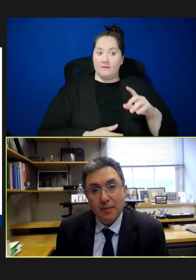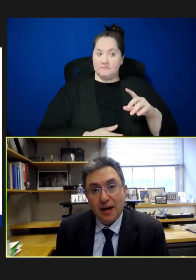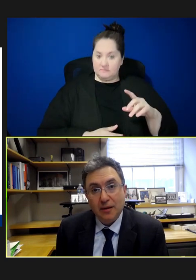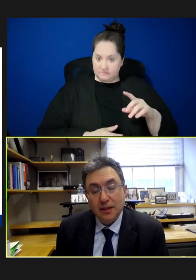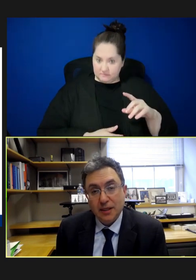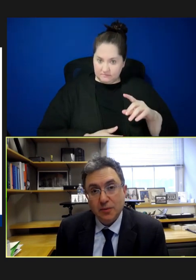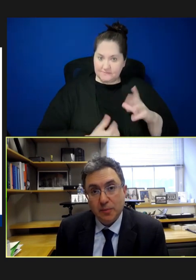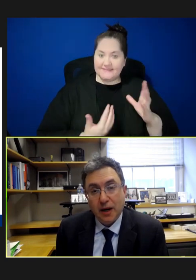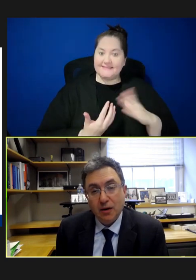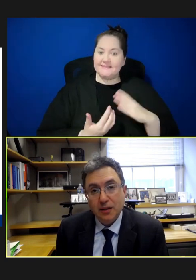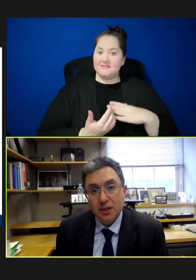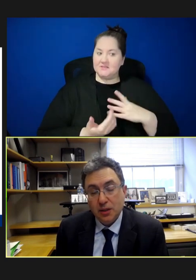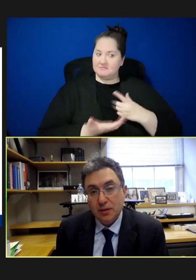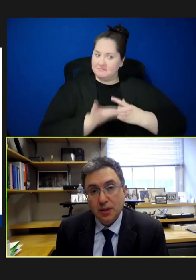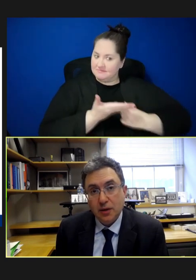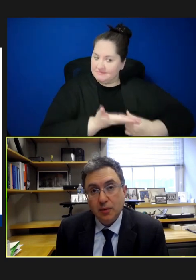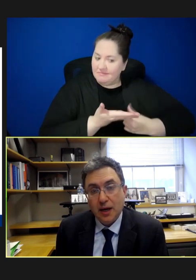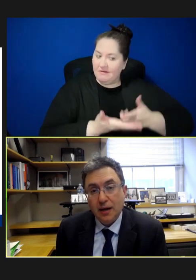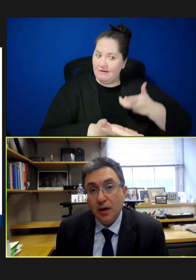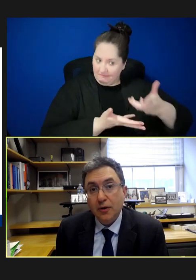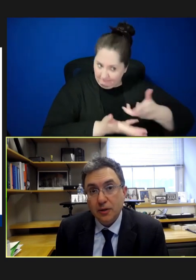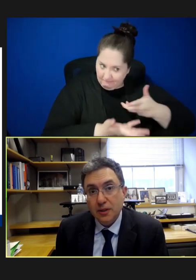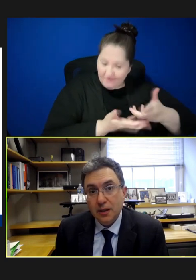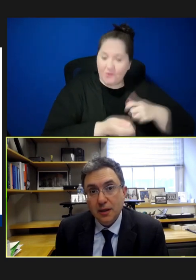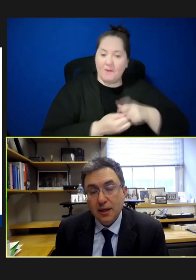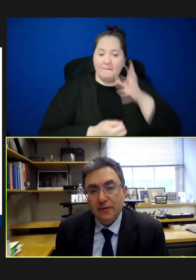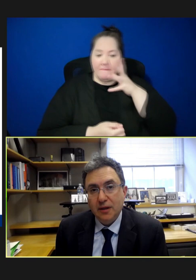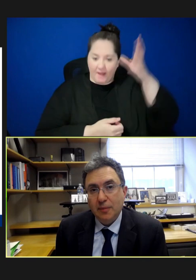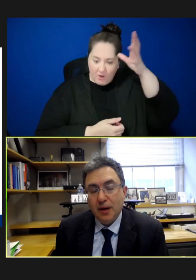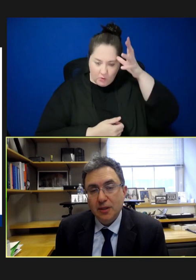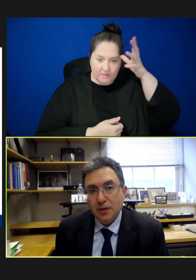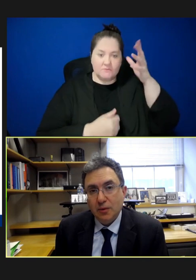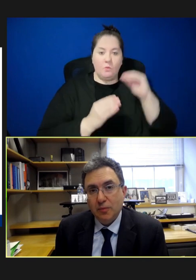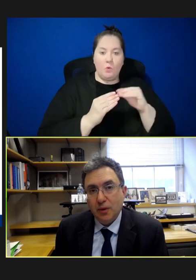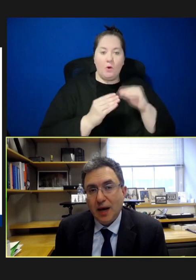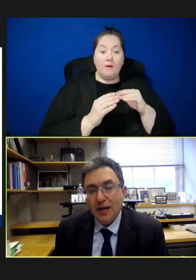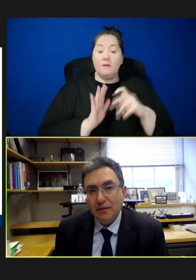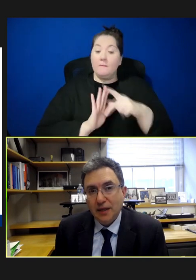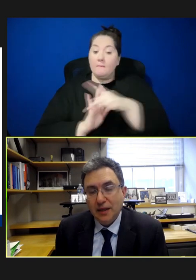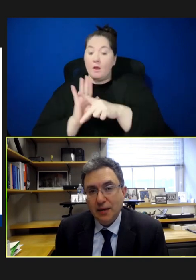about this with parents, you know, and others, even in the policy world, proactively, that one